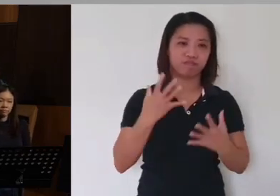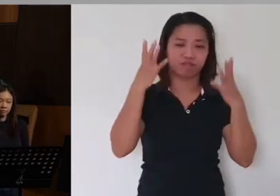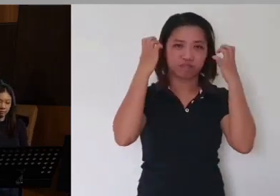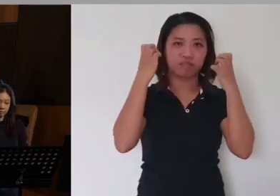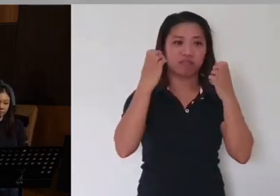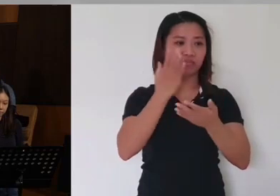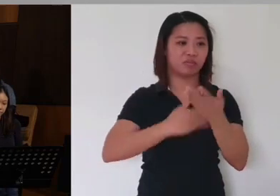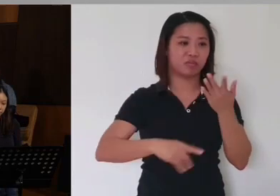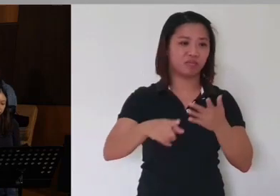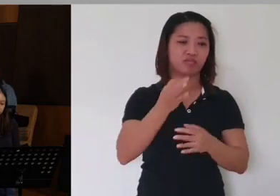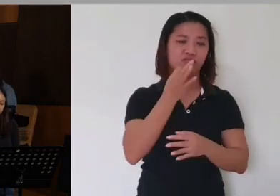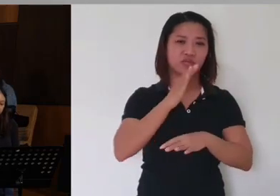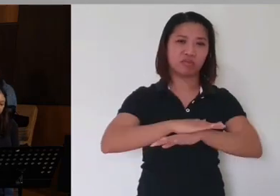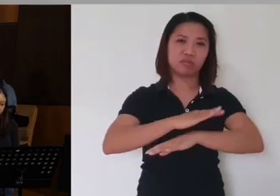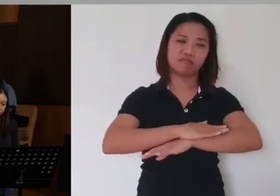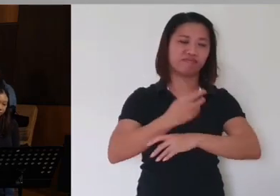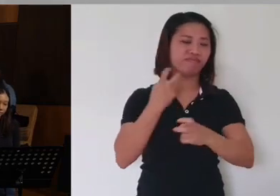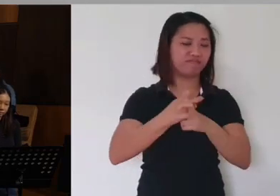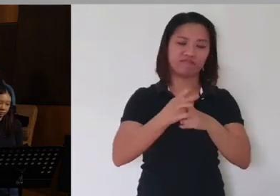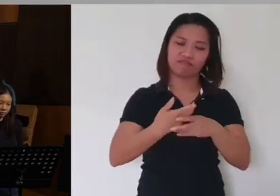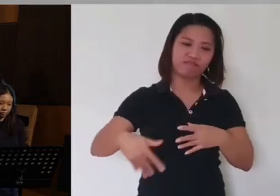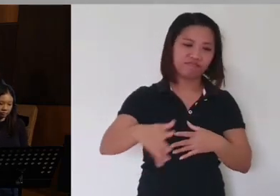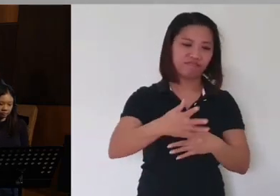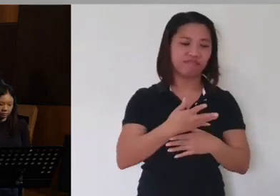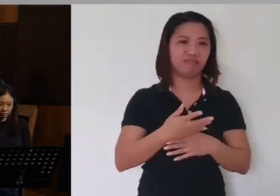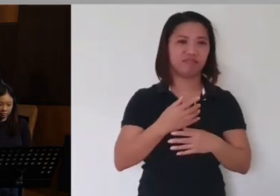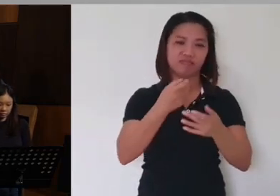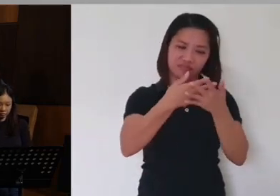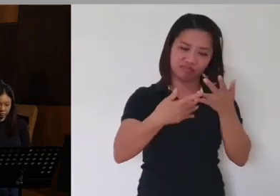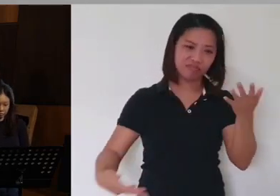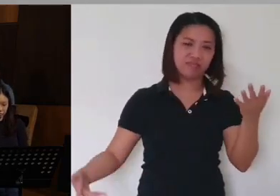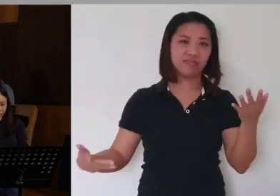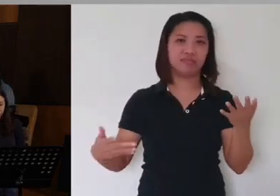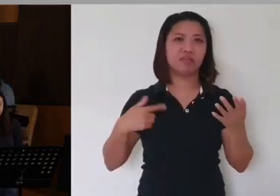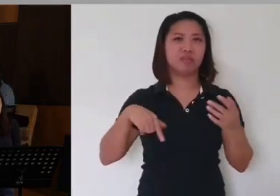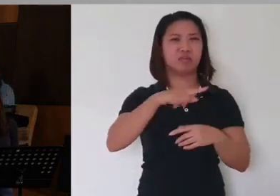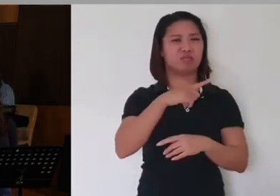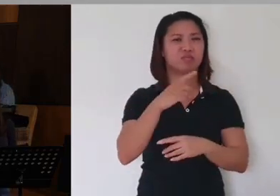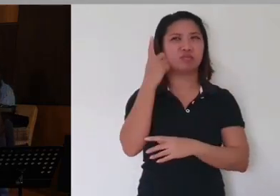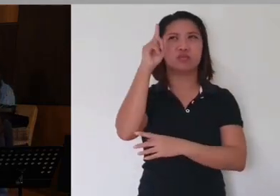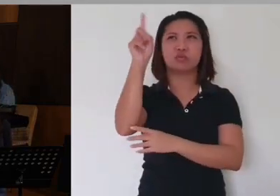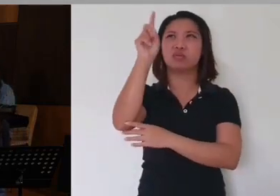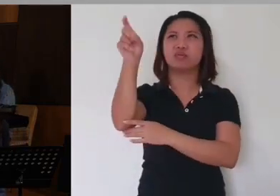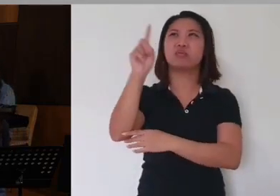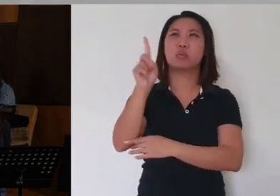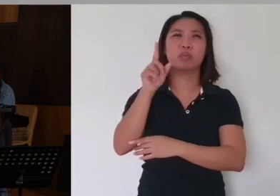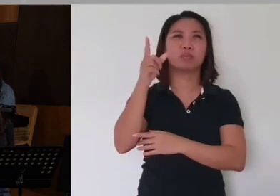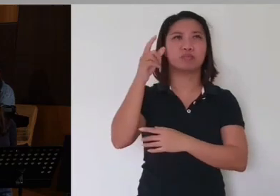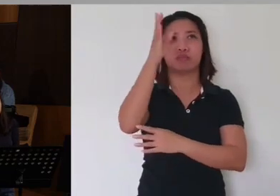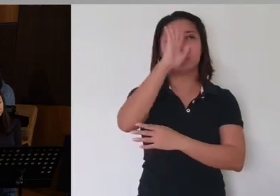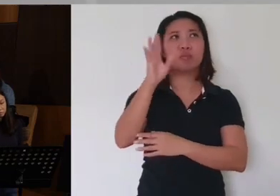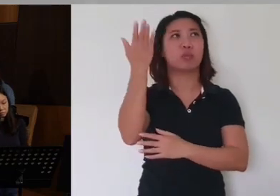table, and the list goes on. And we question where is God in all this, why are we going